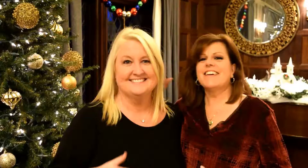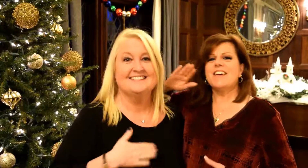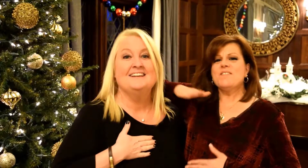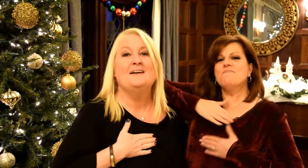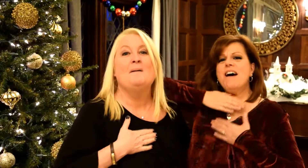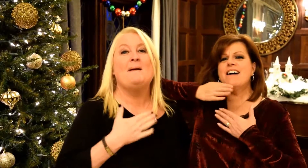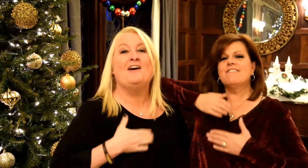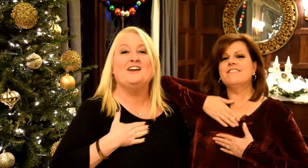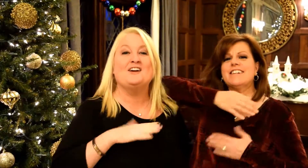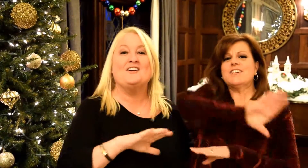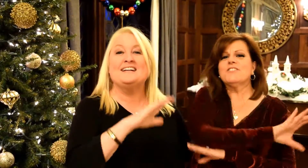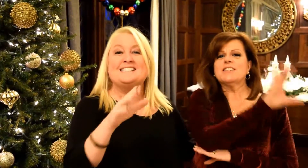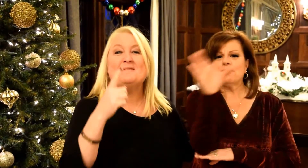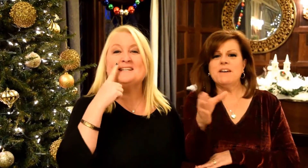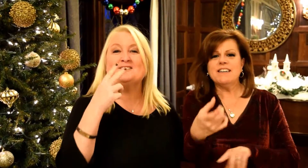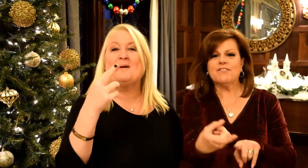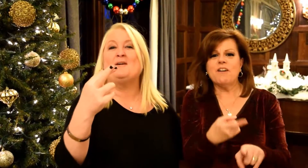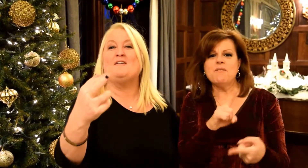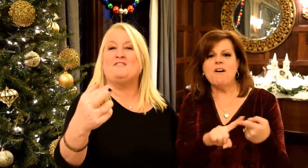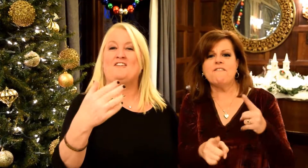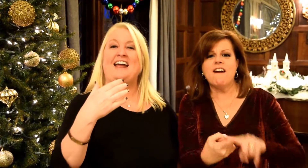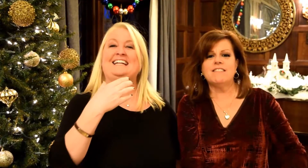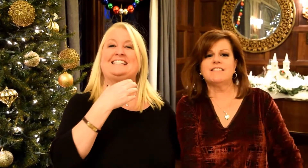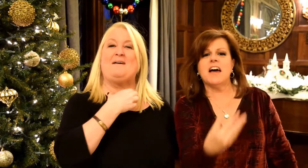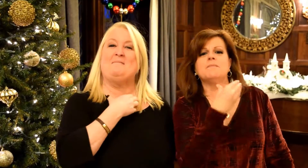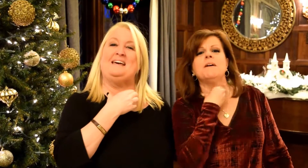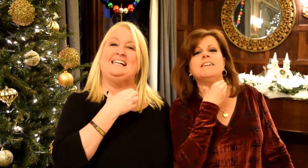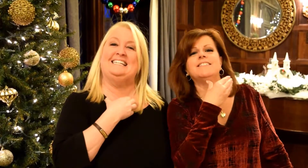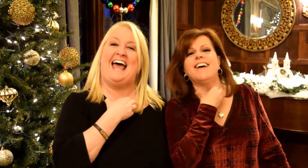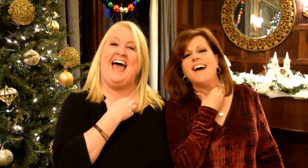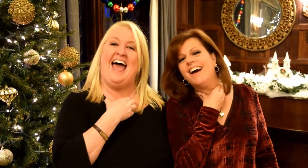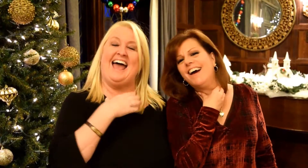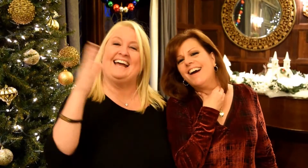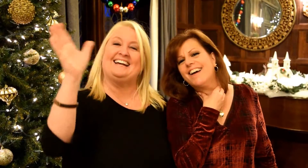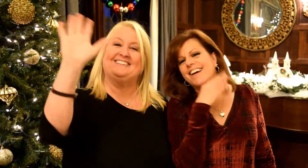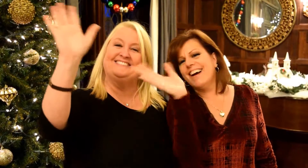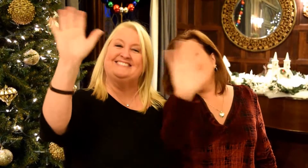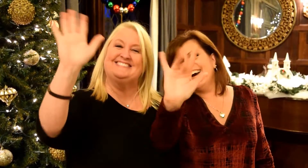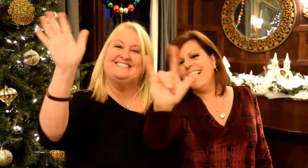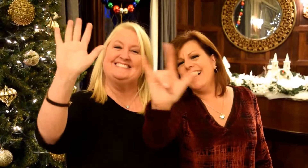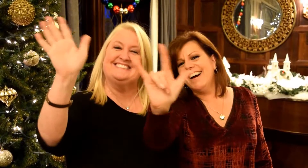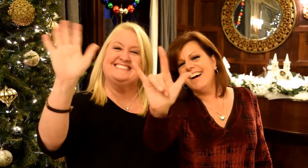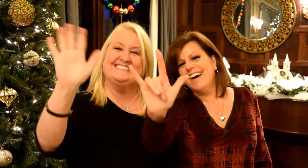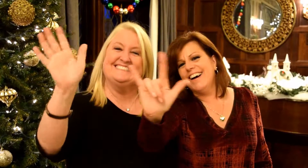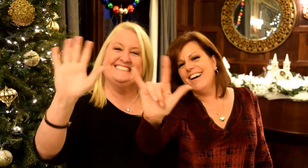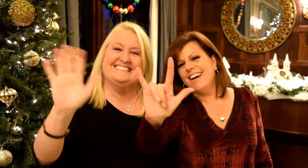Merry Chistmas from your friends at Mill Neck! Woooo!